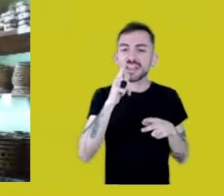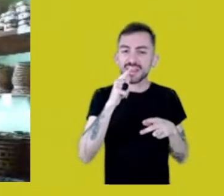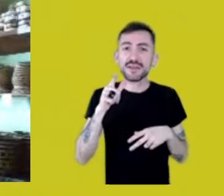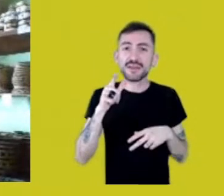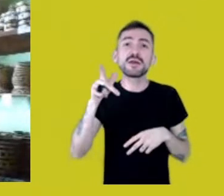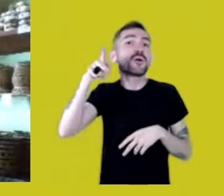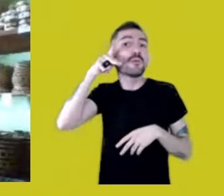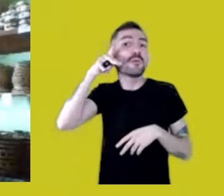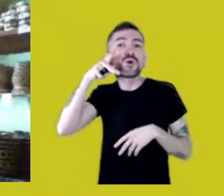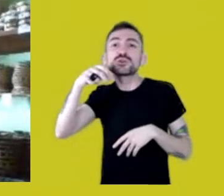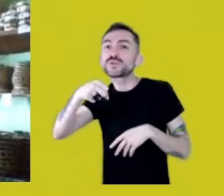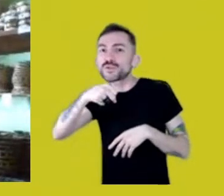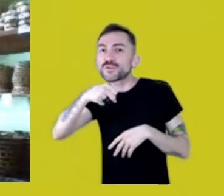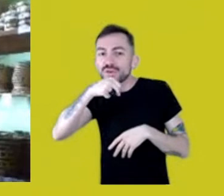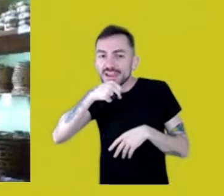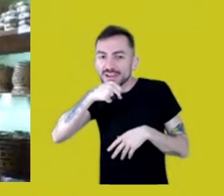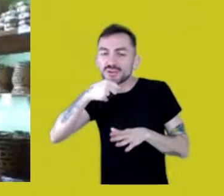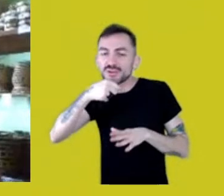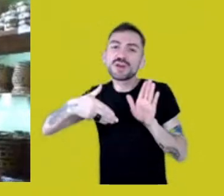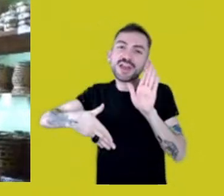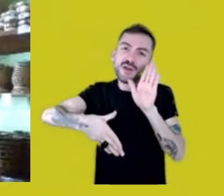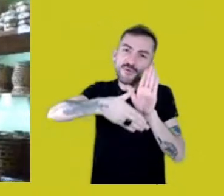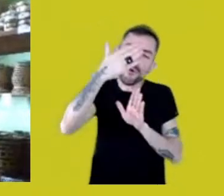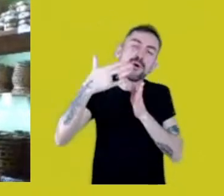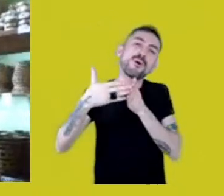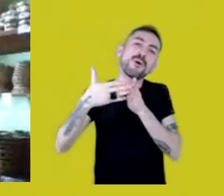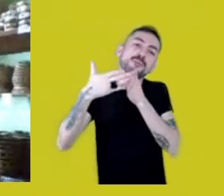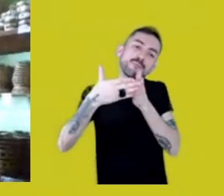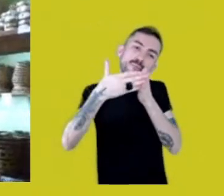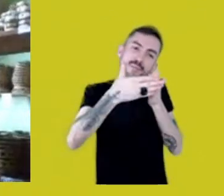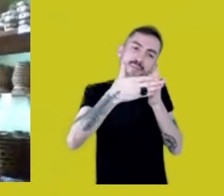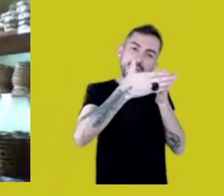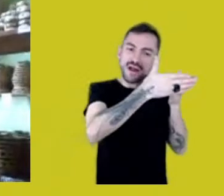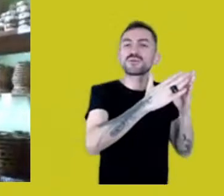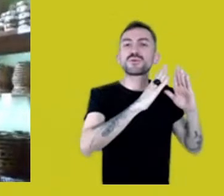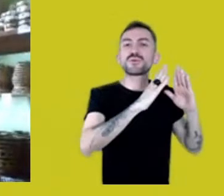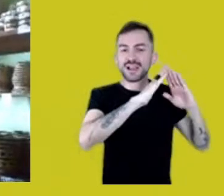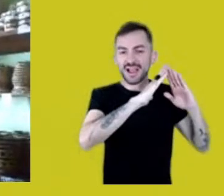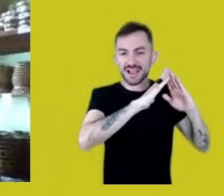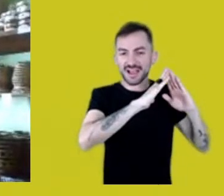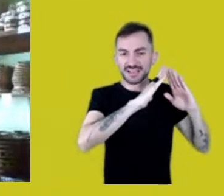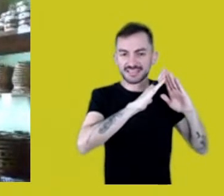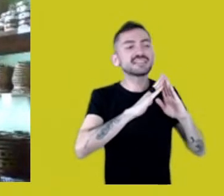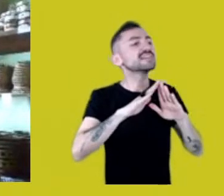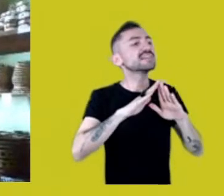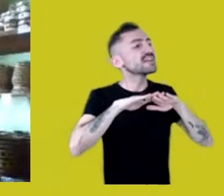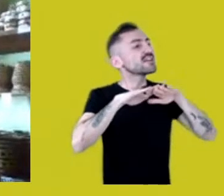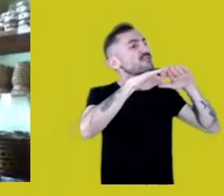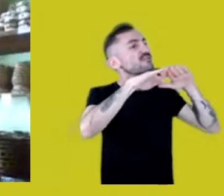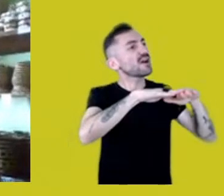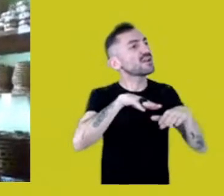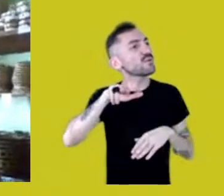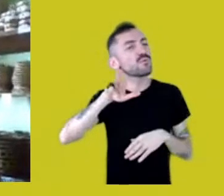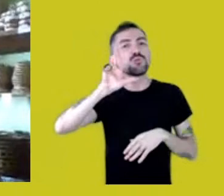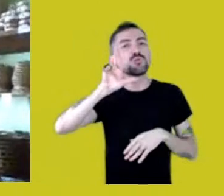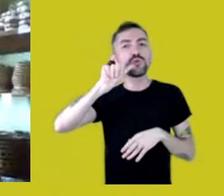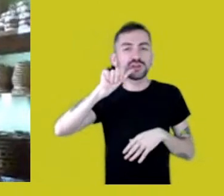to Nazaré, where I live, and I say that I am Márcia Mura, I am legalizing this territory,